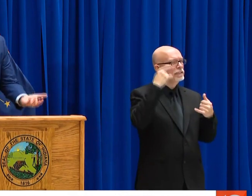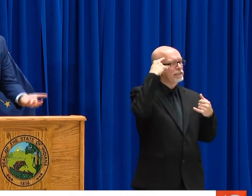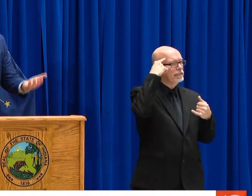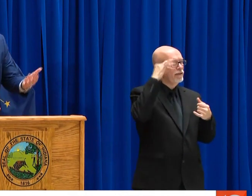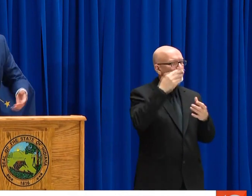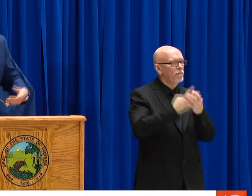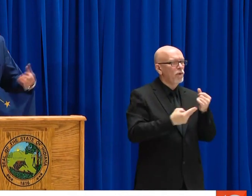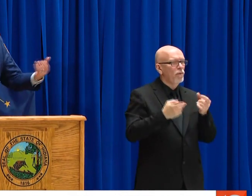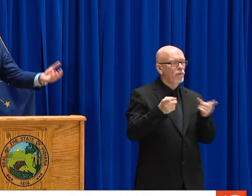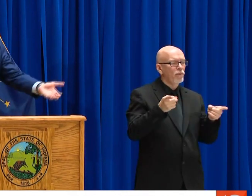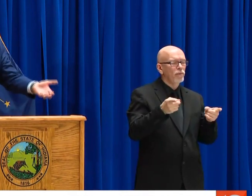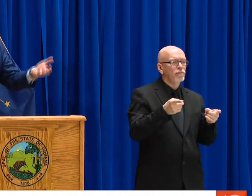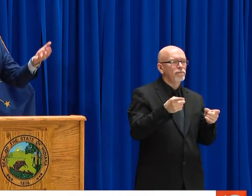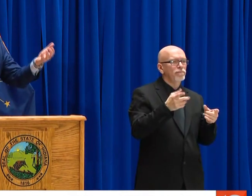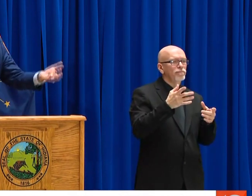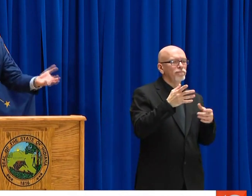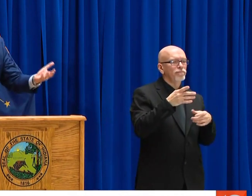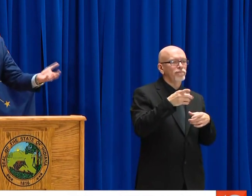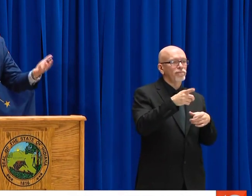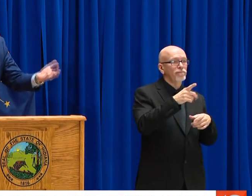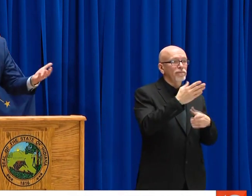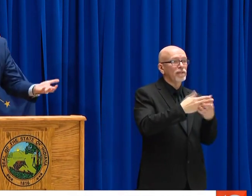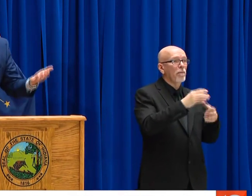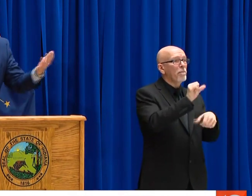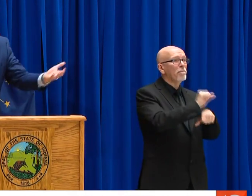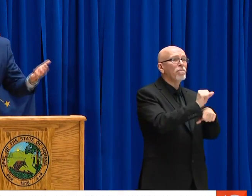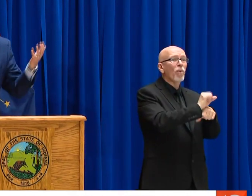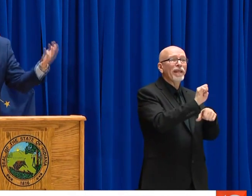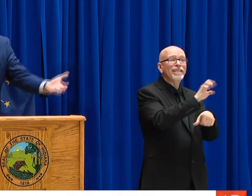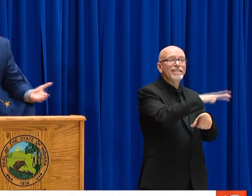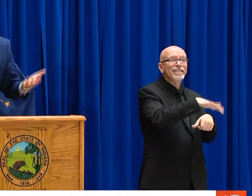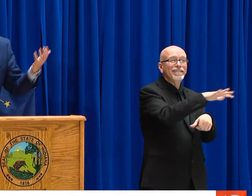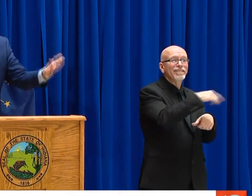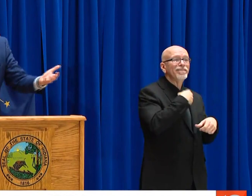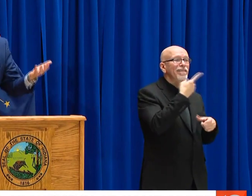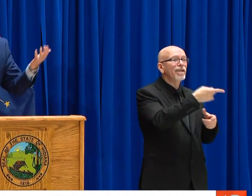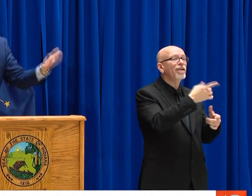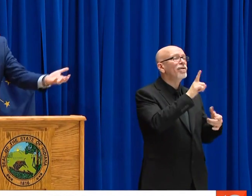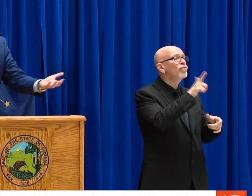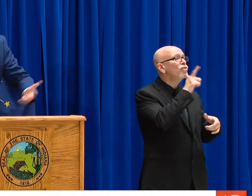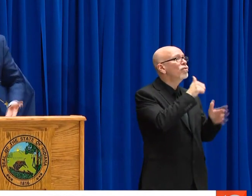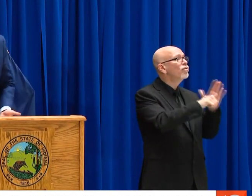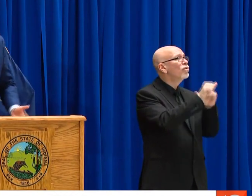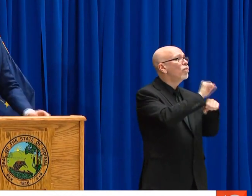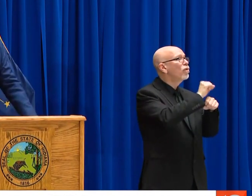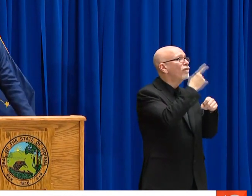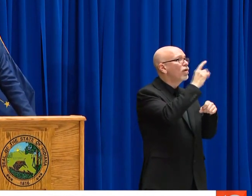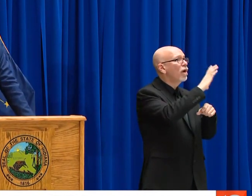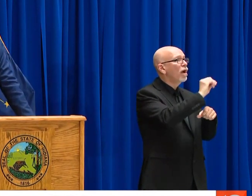LINE WHAT'S ALL IN THAT BILL BECAUSE IT'S CHANGED SINCE YESTERDAY. BUT WE'RE VERY MINDFUL OF BOTH